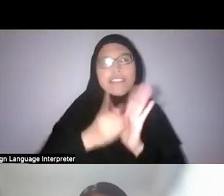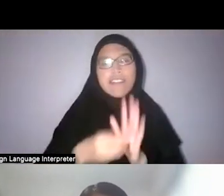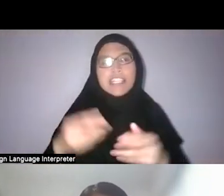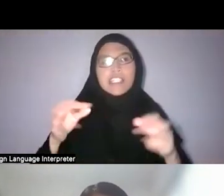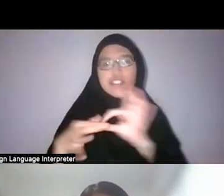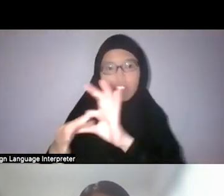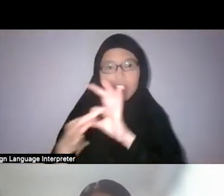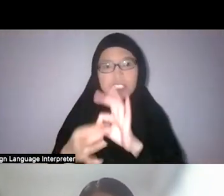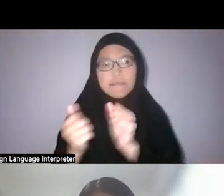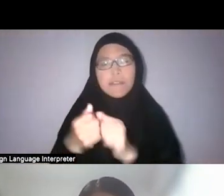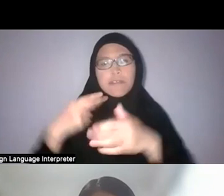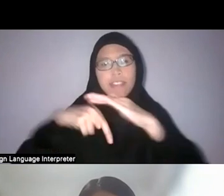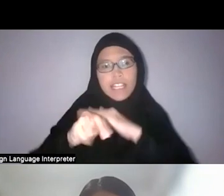So, what about Khairulddin?